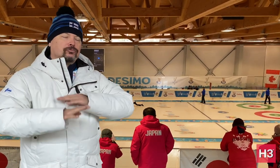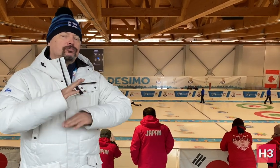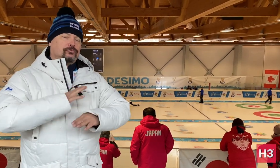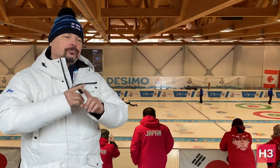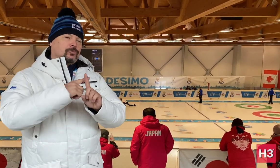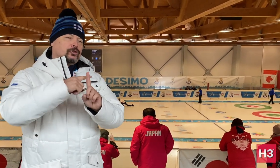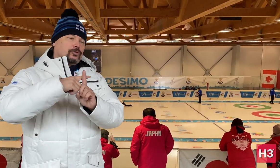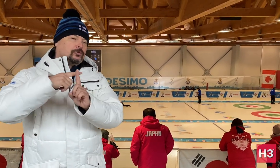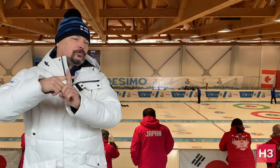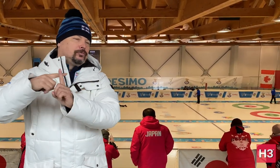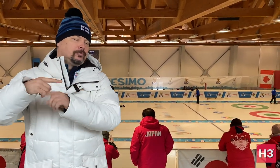and stay positive.